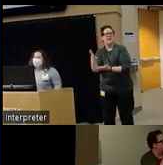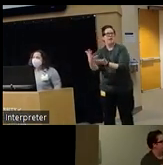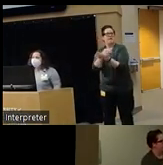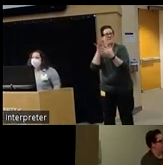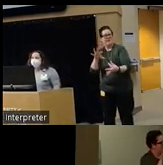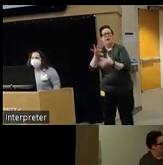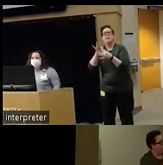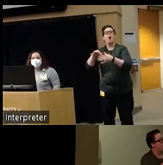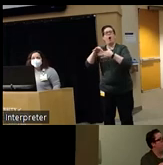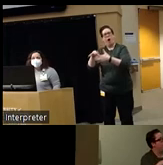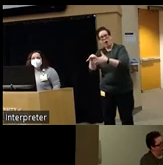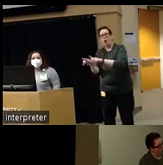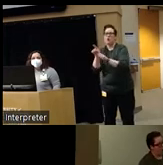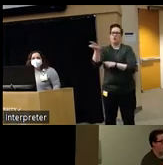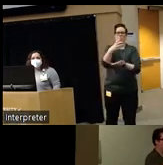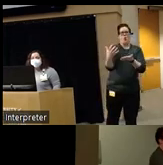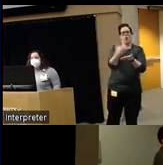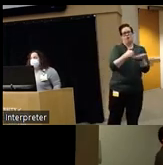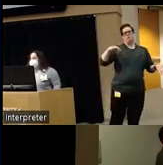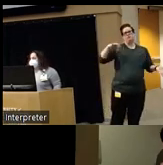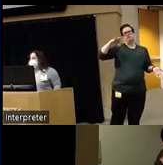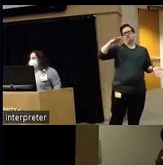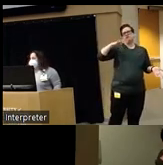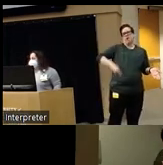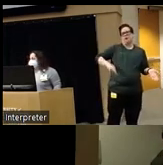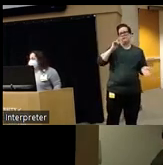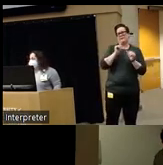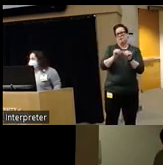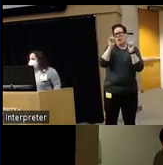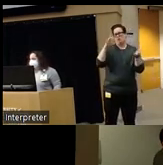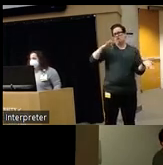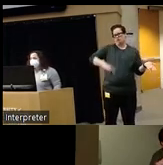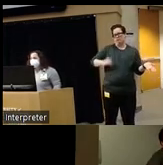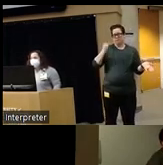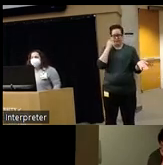allows you to get continuing education credits if that's something that you're interested in